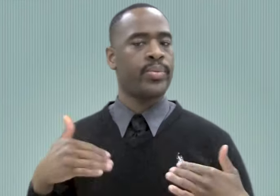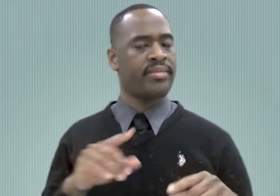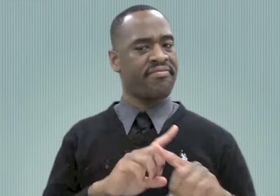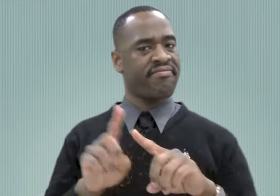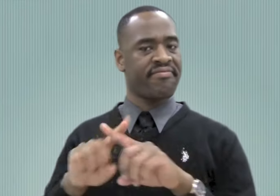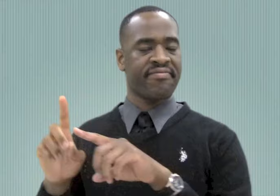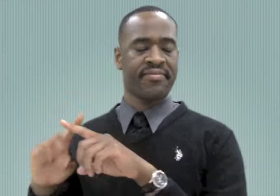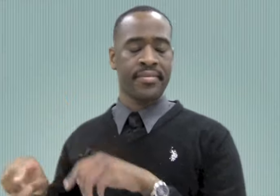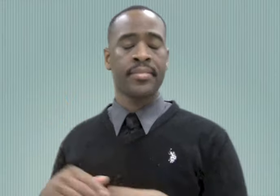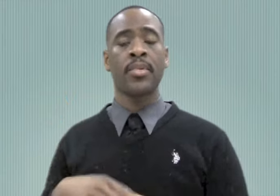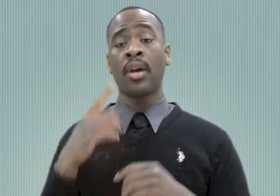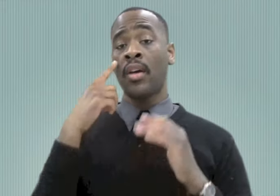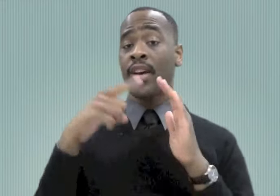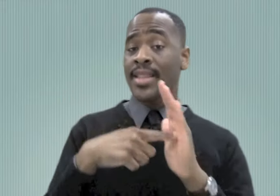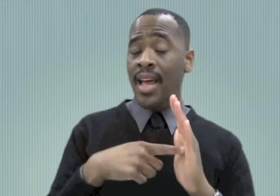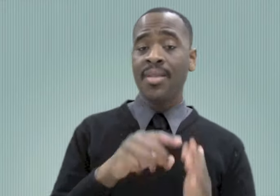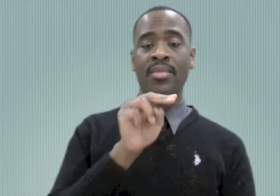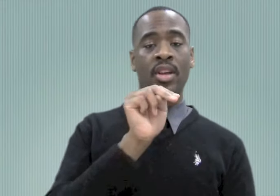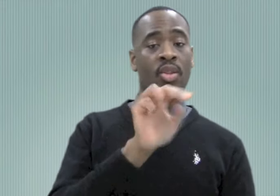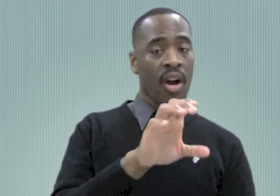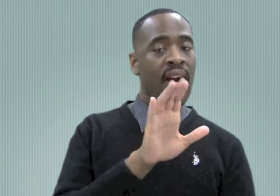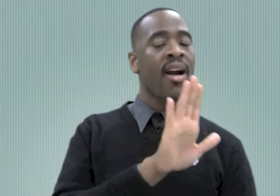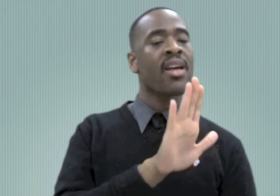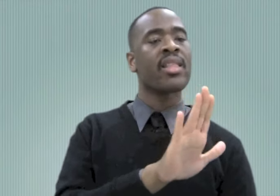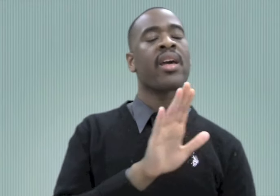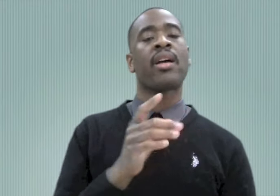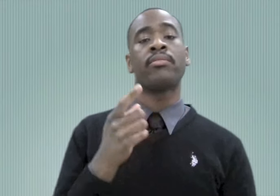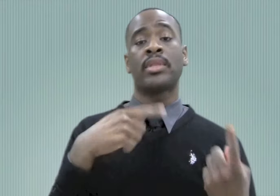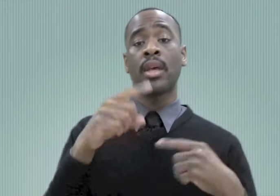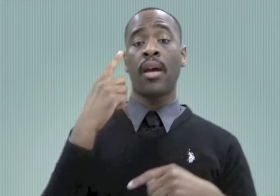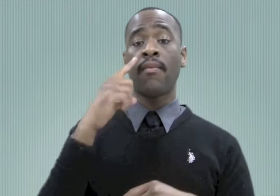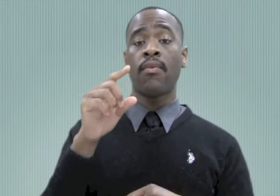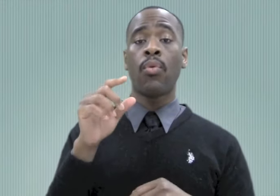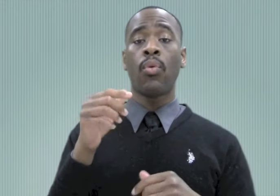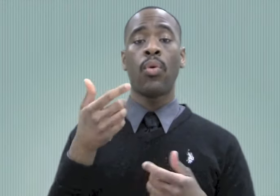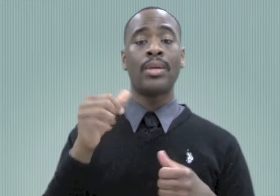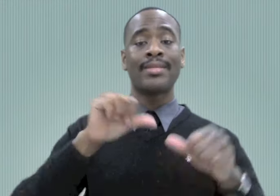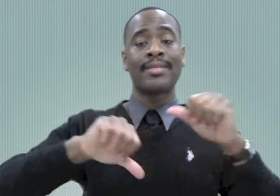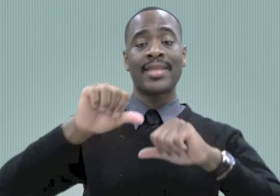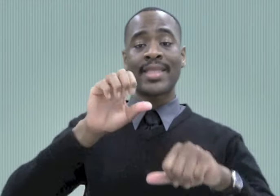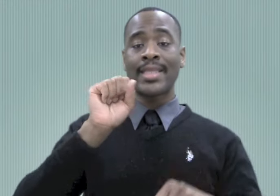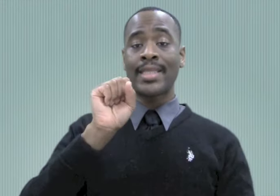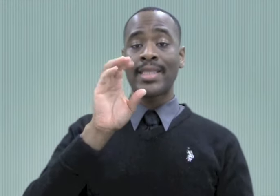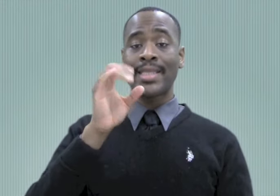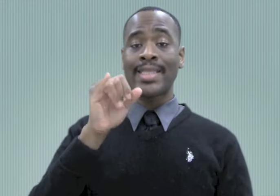different signs. For example in North Carolina, the sign for SCIENCE is an I-handshape jumping between the